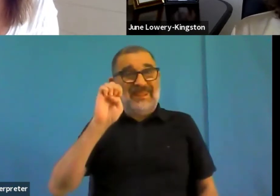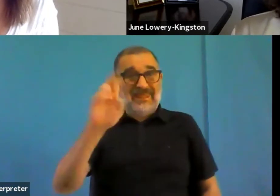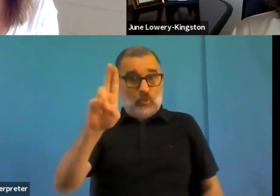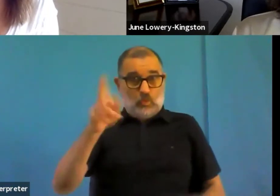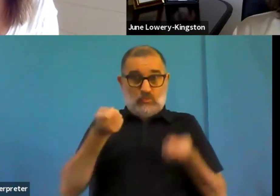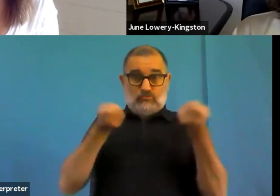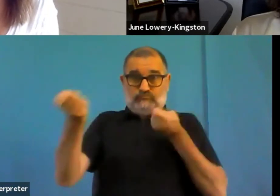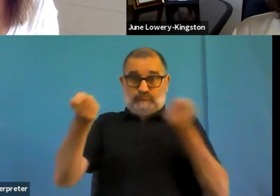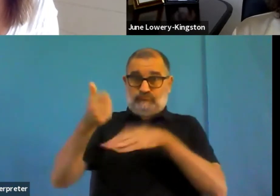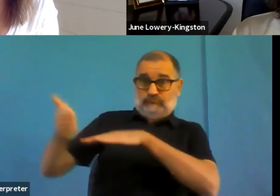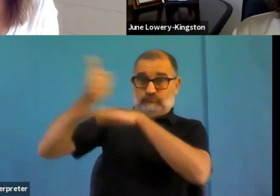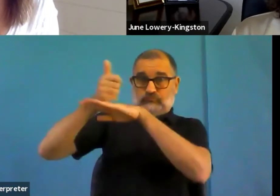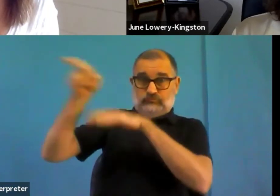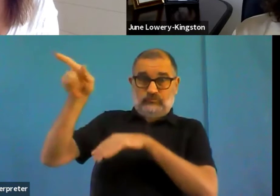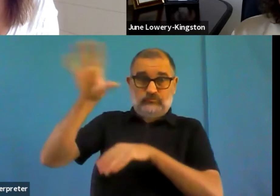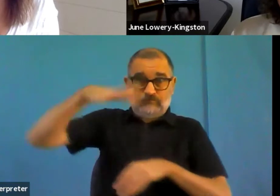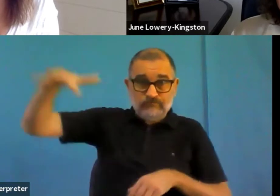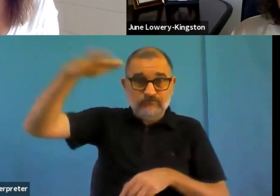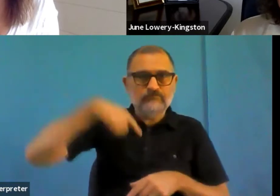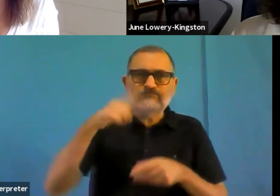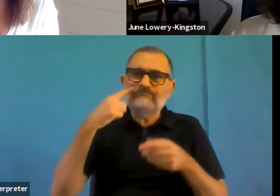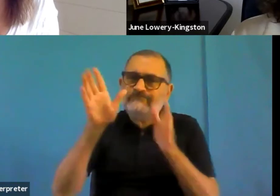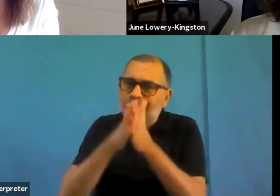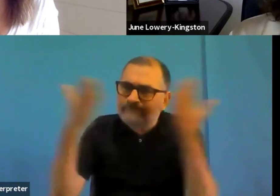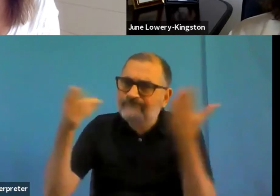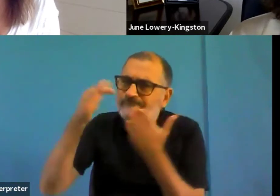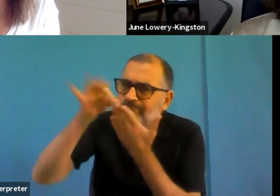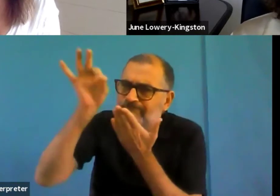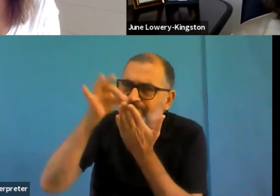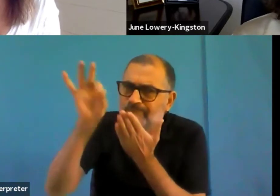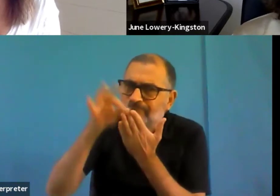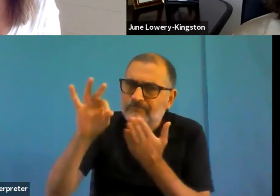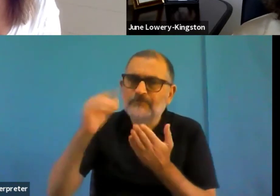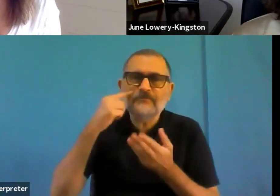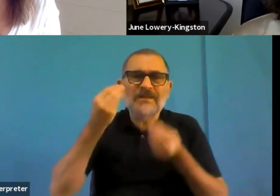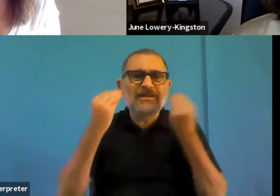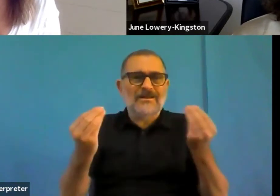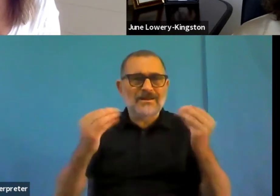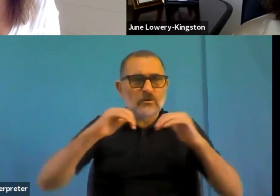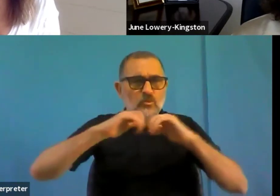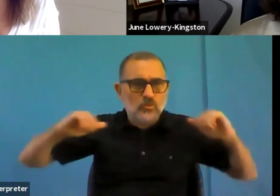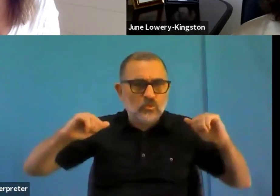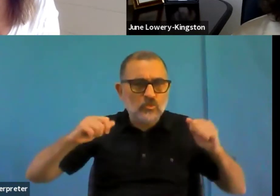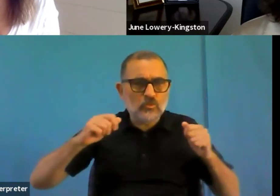So that means we have to use the heavier say platform. And that comes with the EU login.